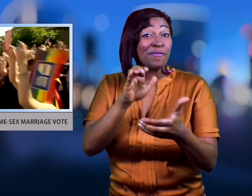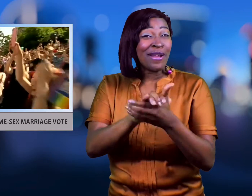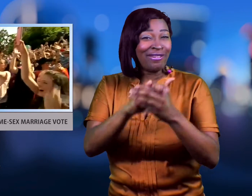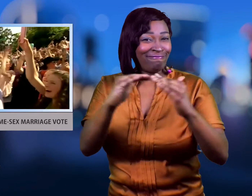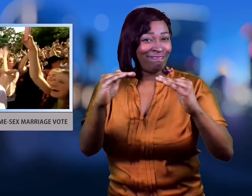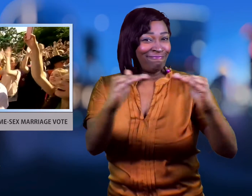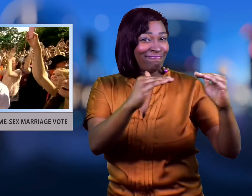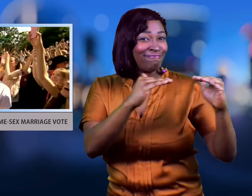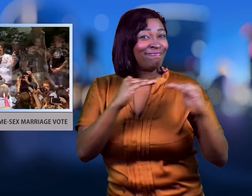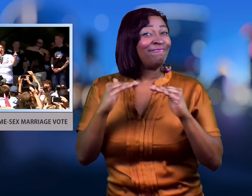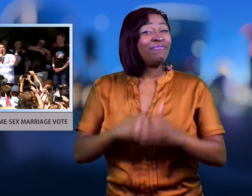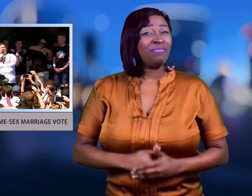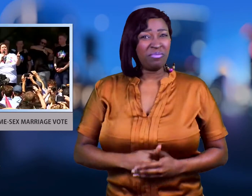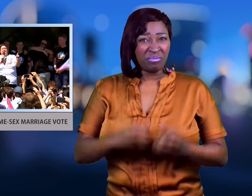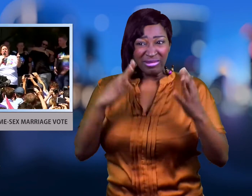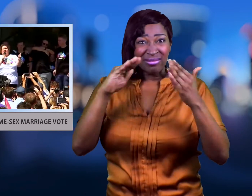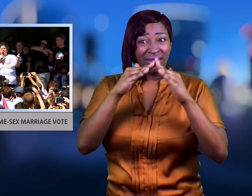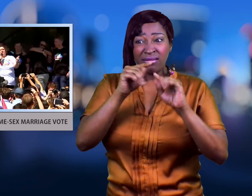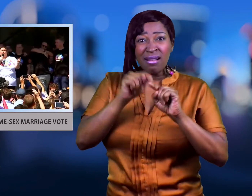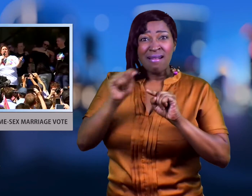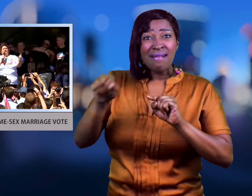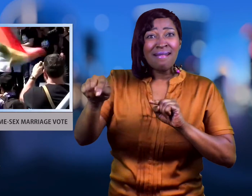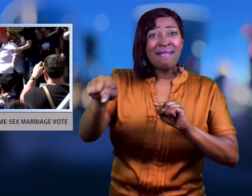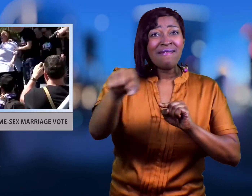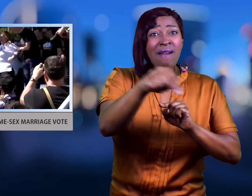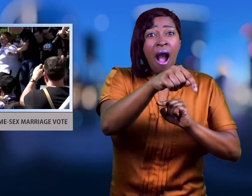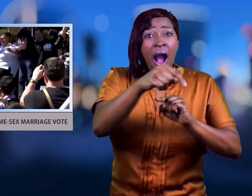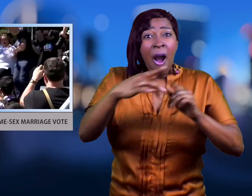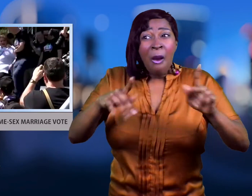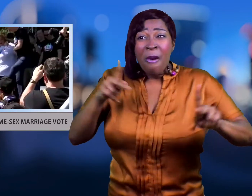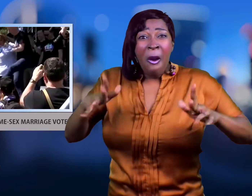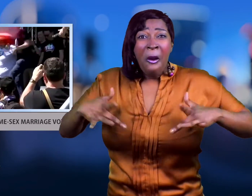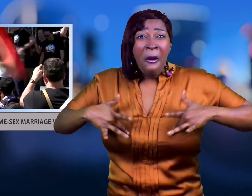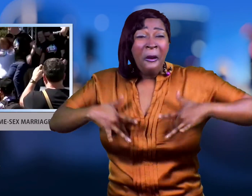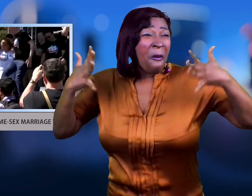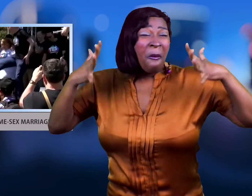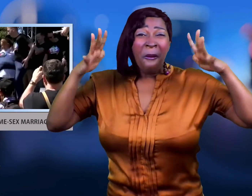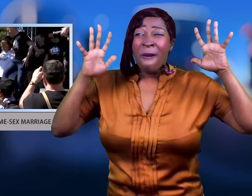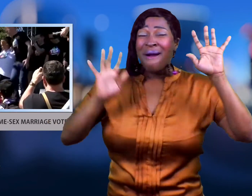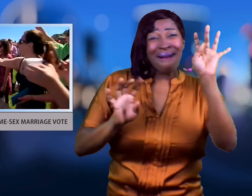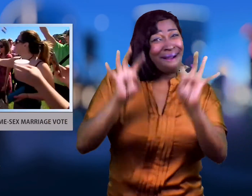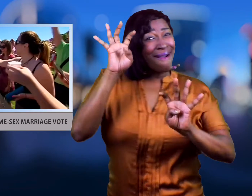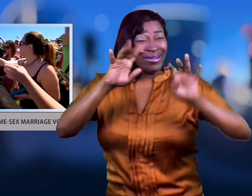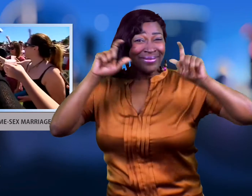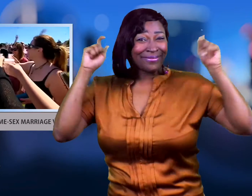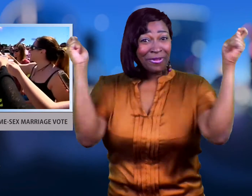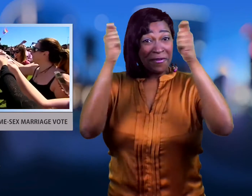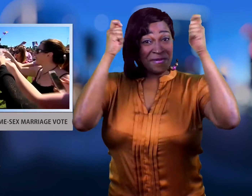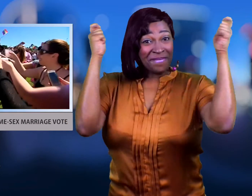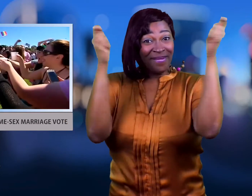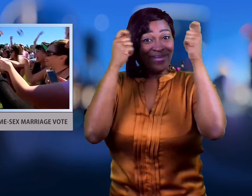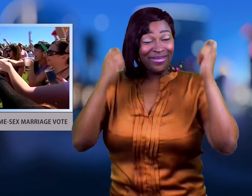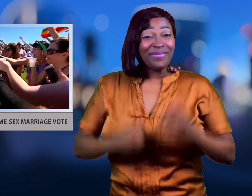celebrations erupted in every capital city.